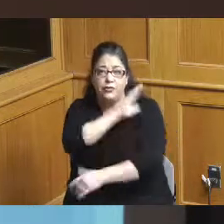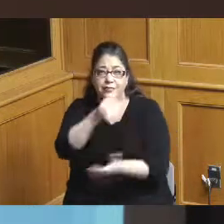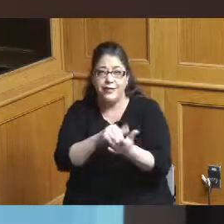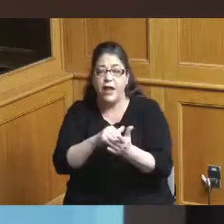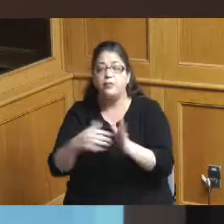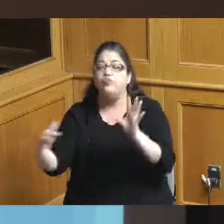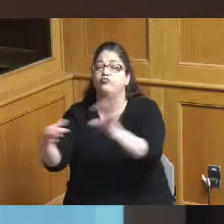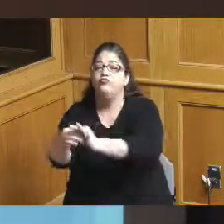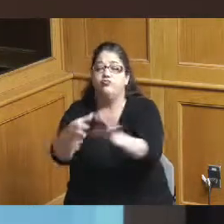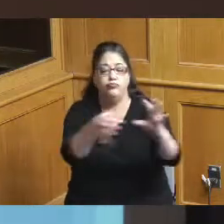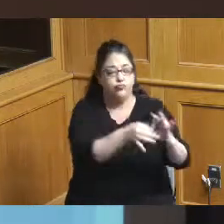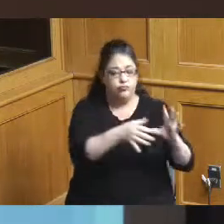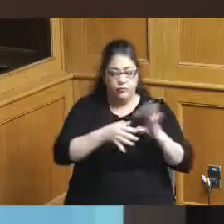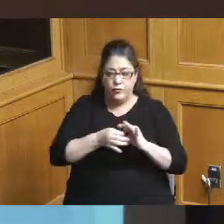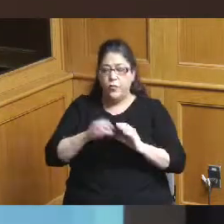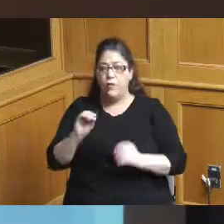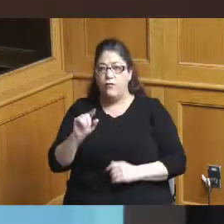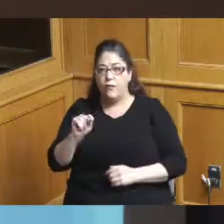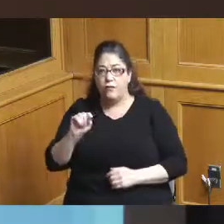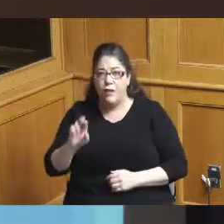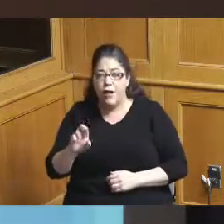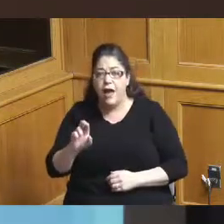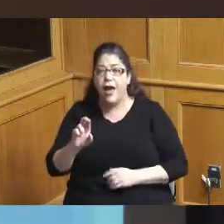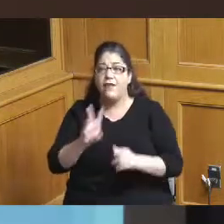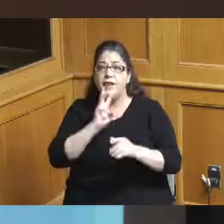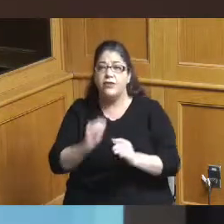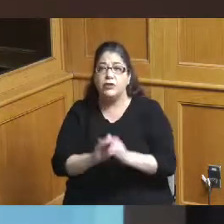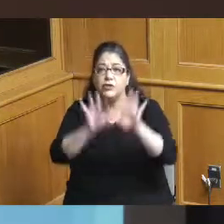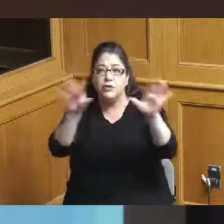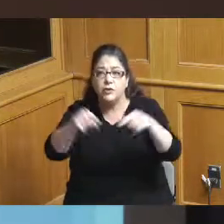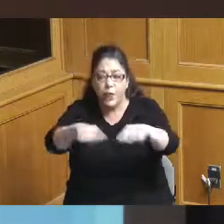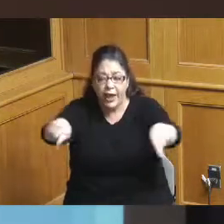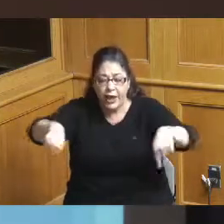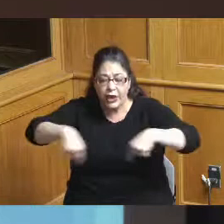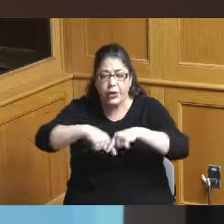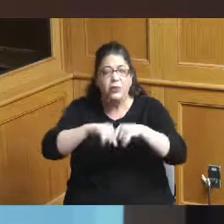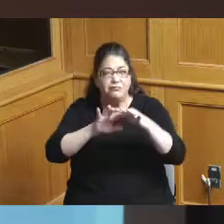in the community Over-the-Rhine the riverfront fountain square etc and then ultimately to expand